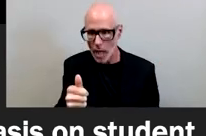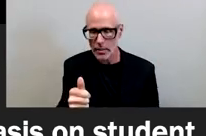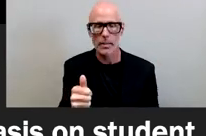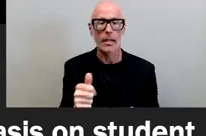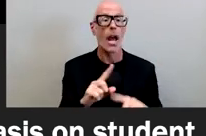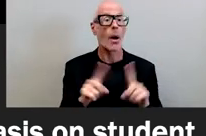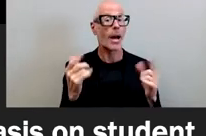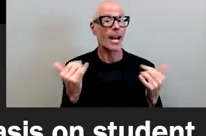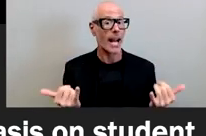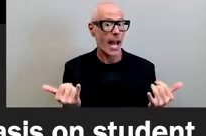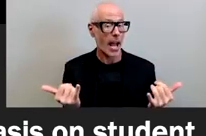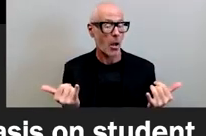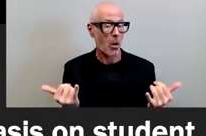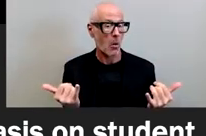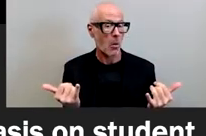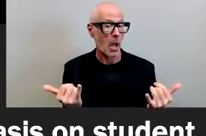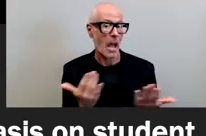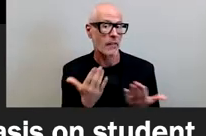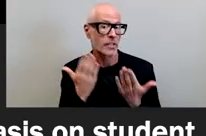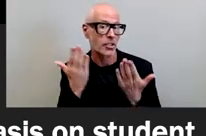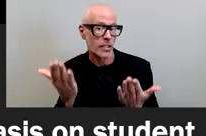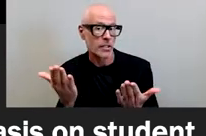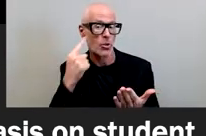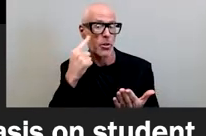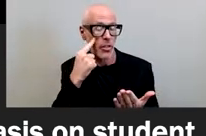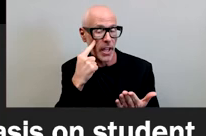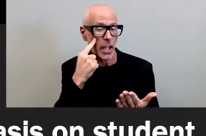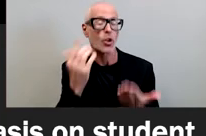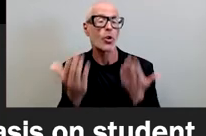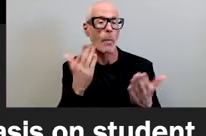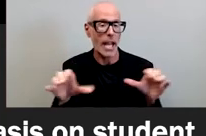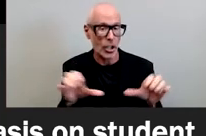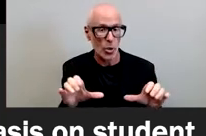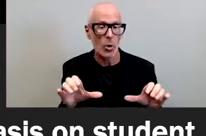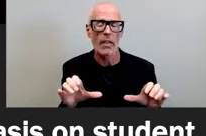i think you might do instead that is guaranteed to lead to a much better outcome guaranteed